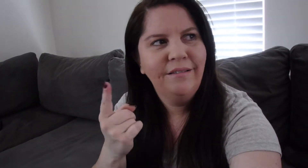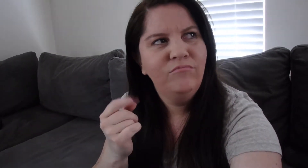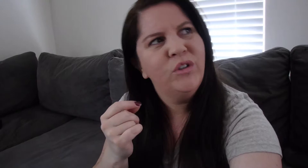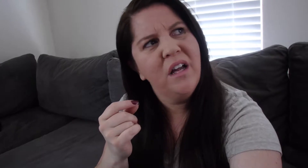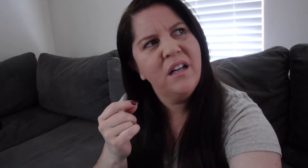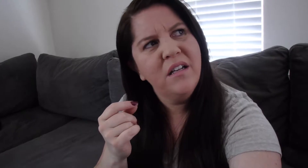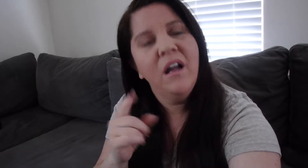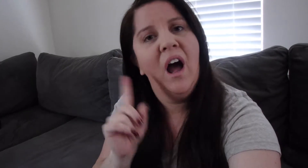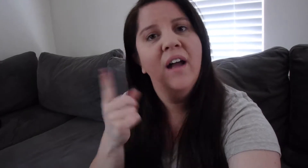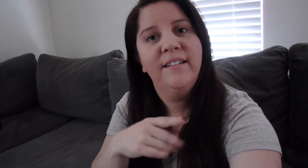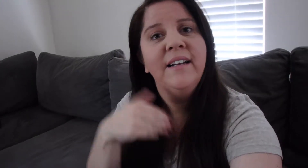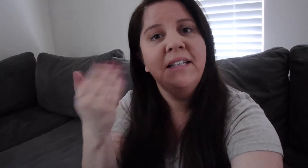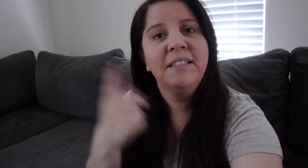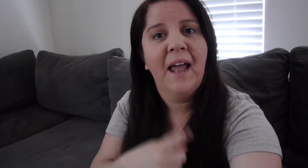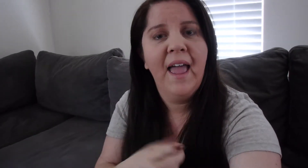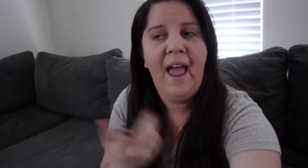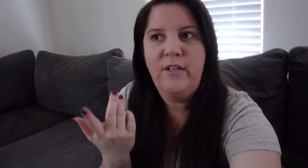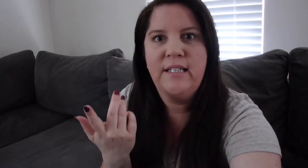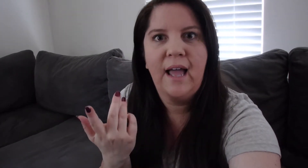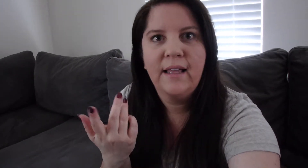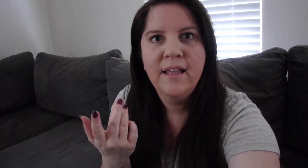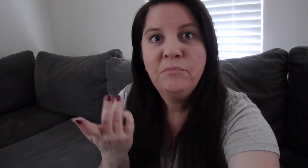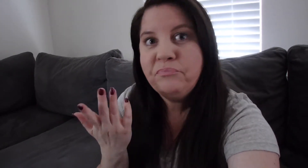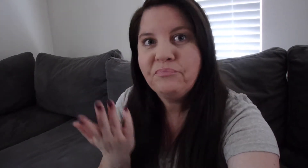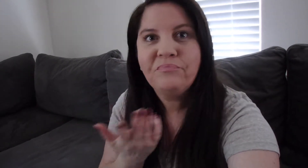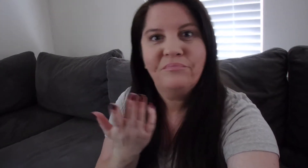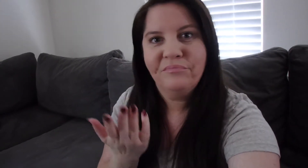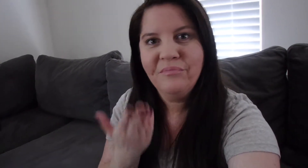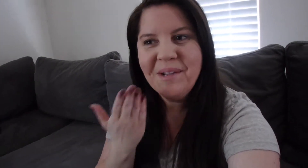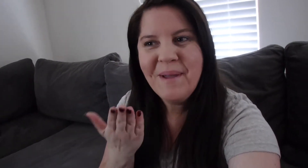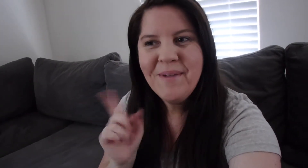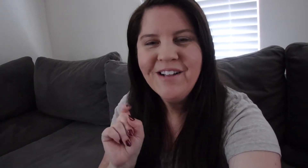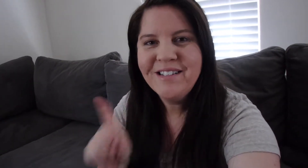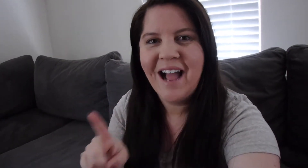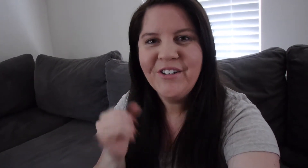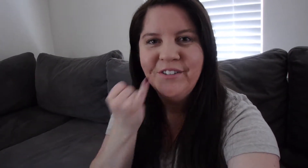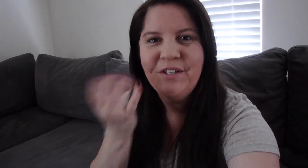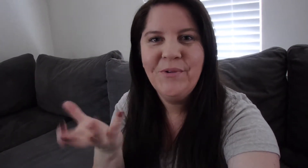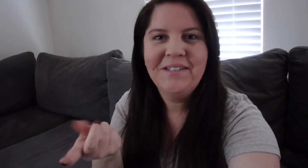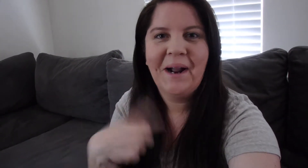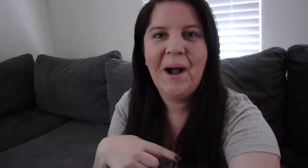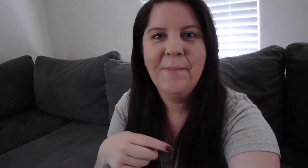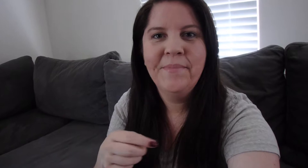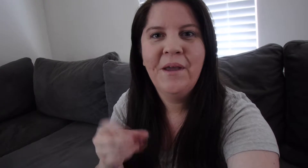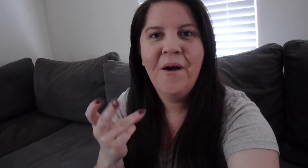And I think the next day Maybe I should ask her if she wants